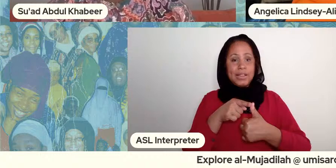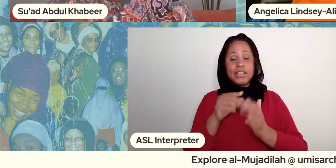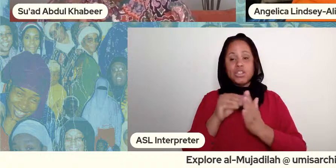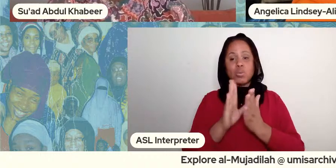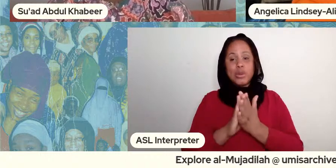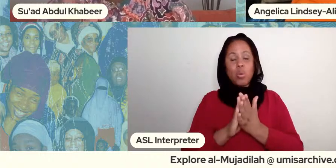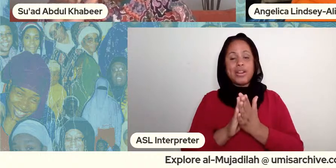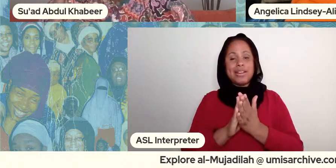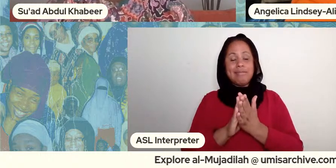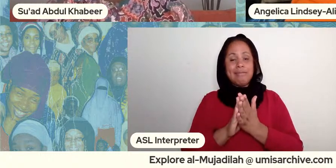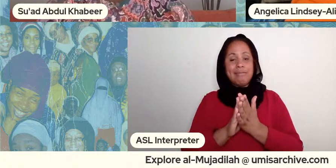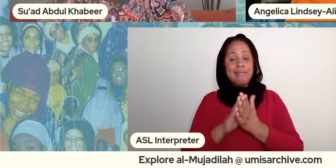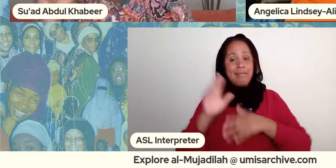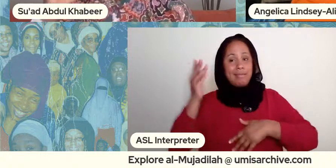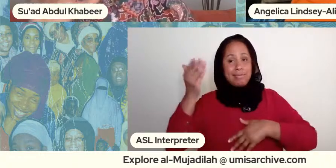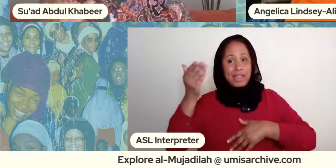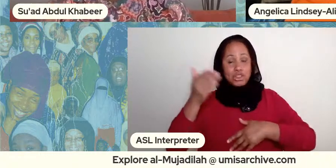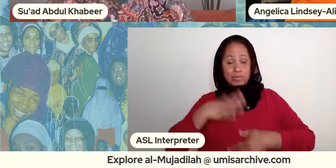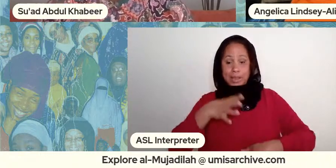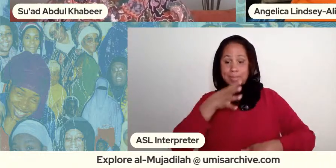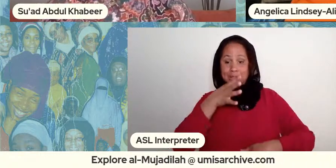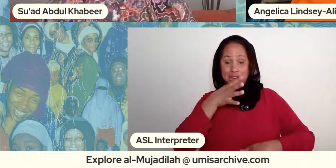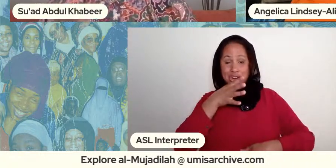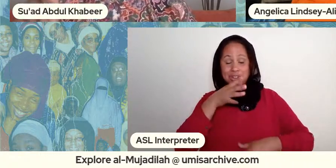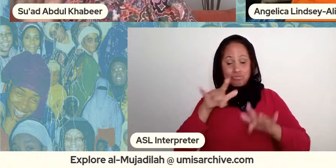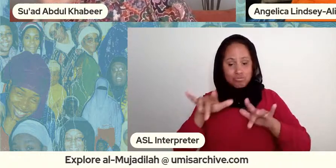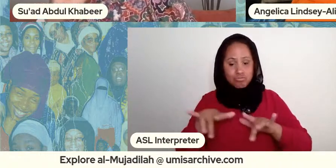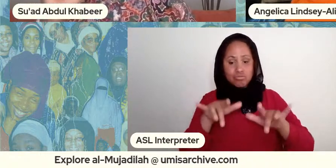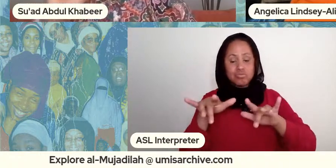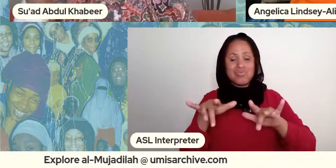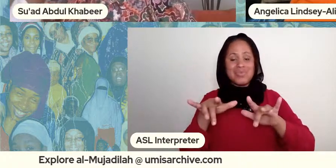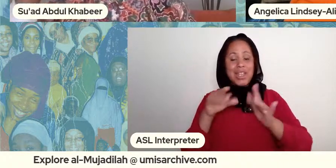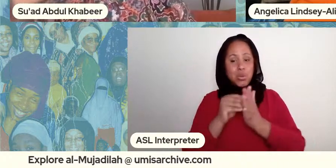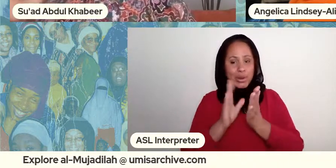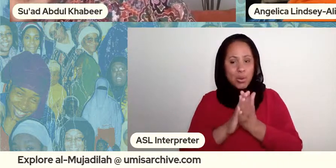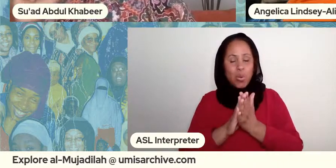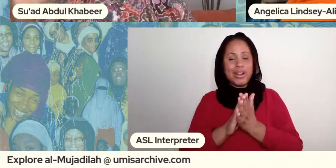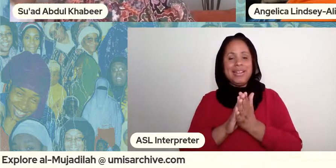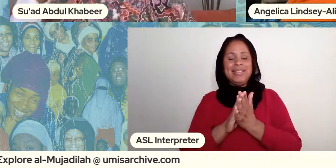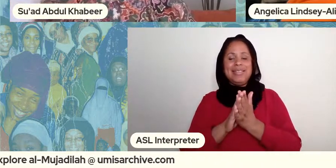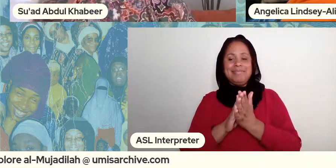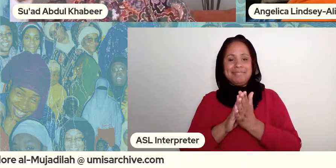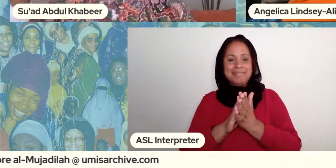had recorded the cassette tape right i found this cassette tape and it said sister ahmedabad dude 19